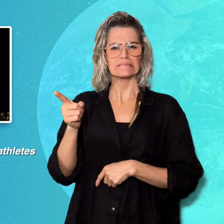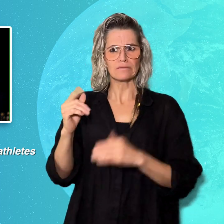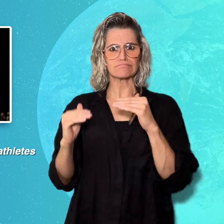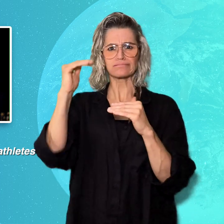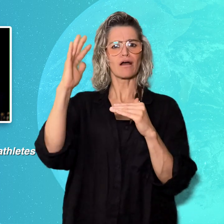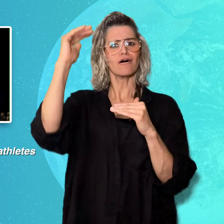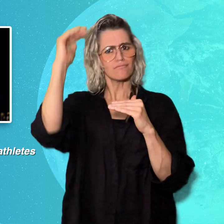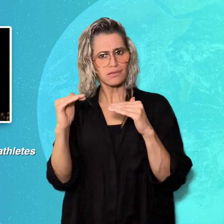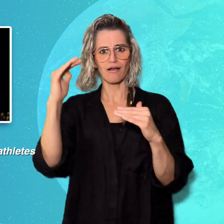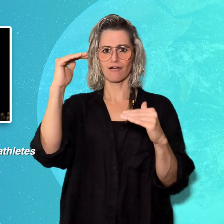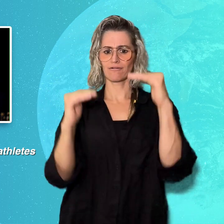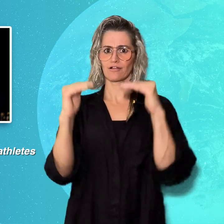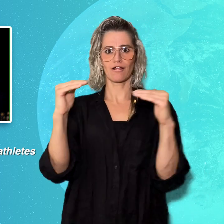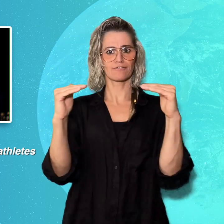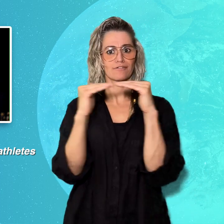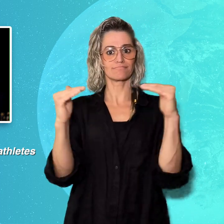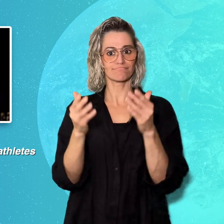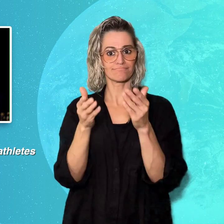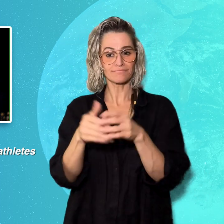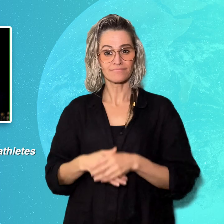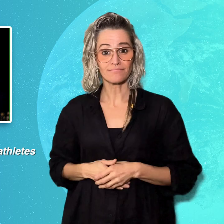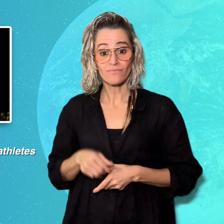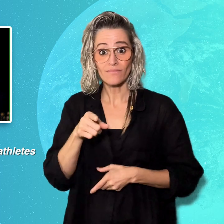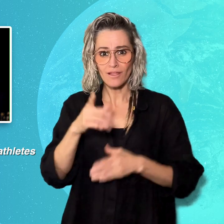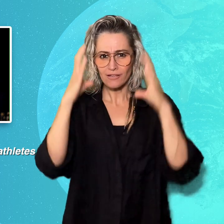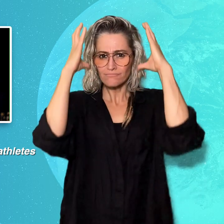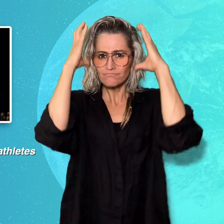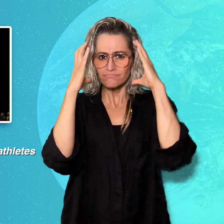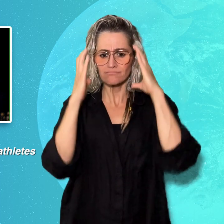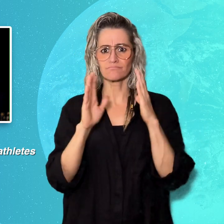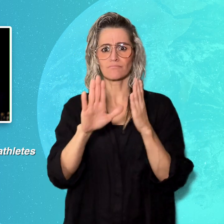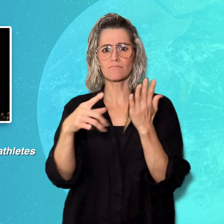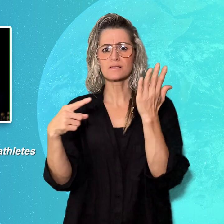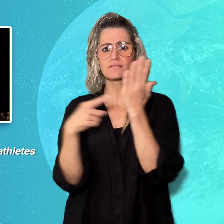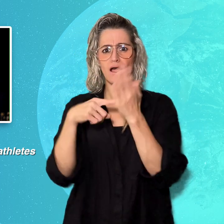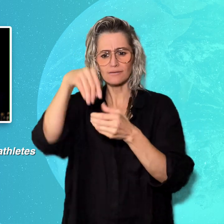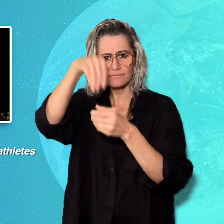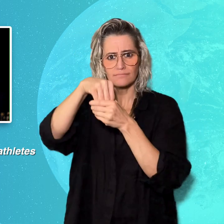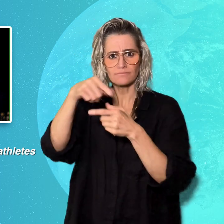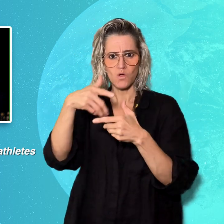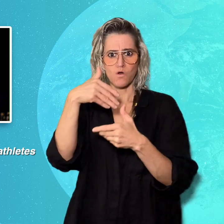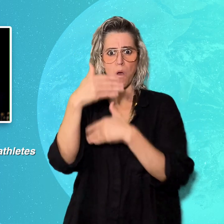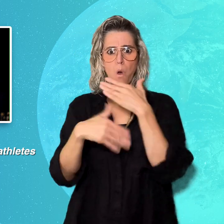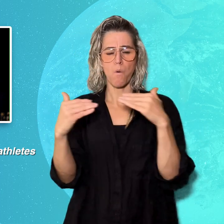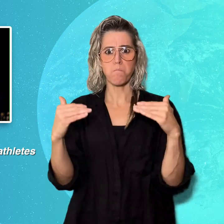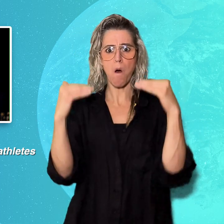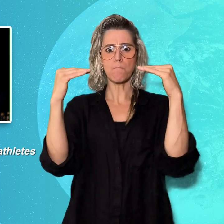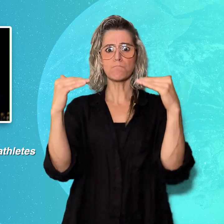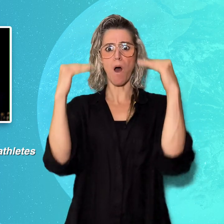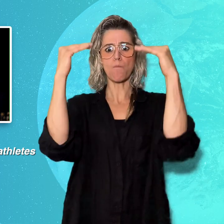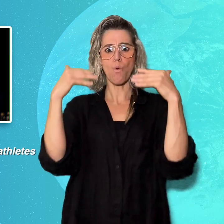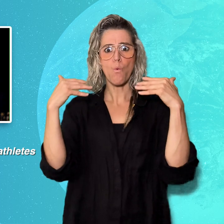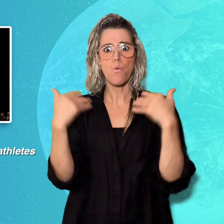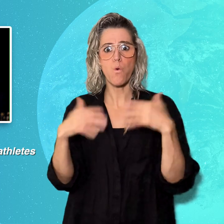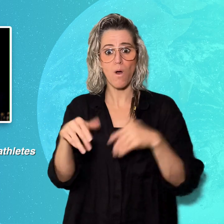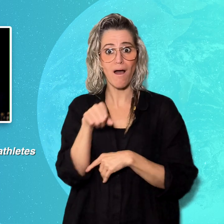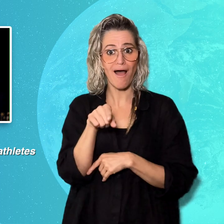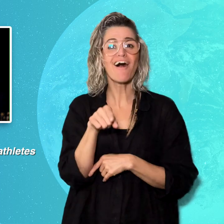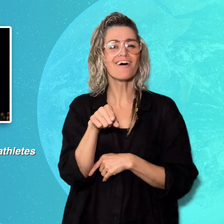penalties. This technological advancement in helmets